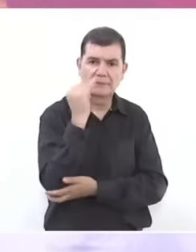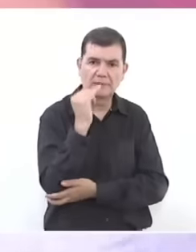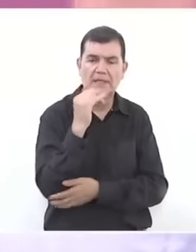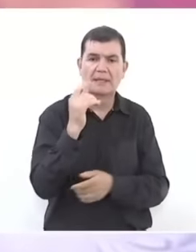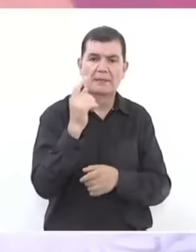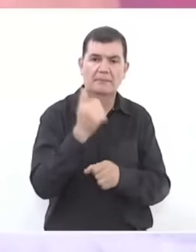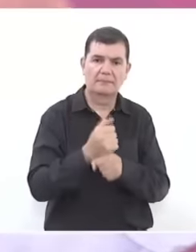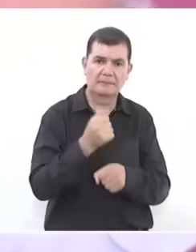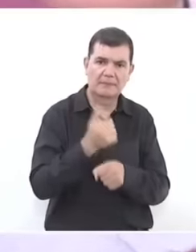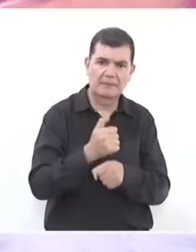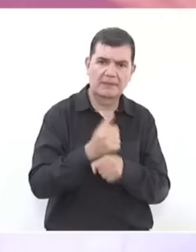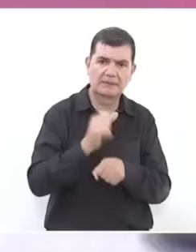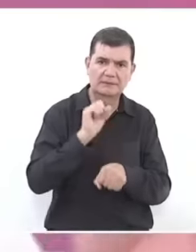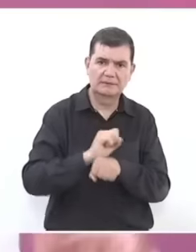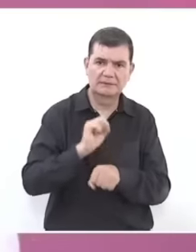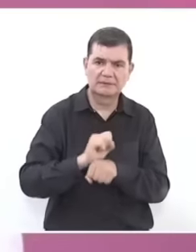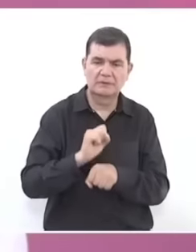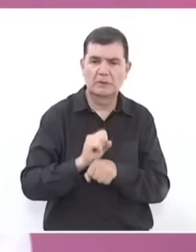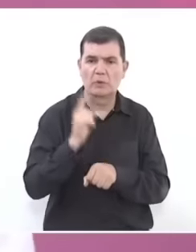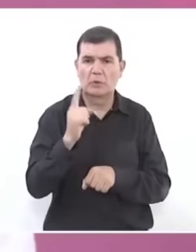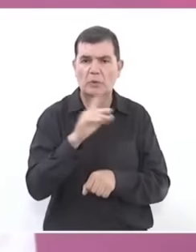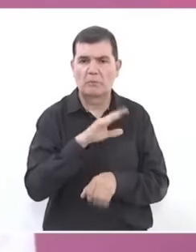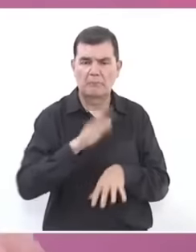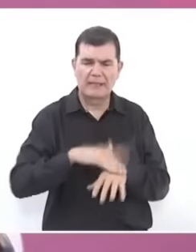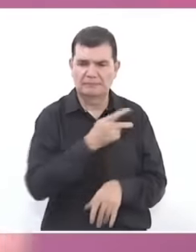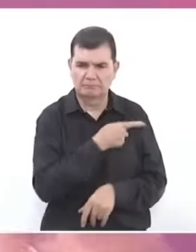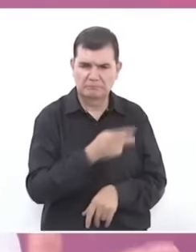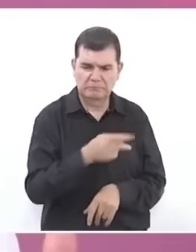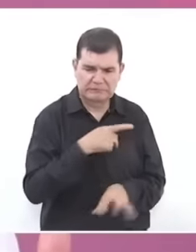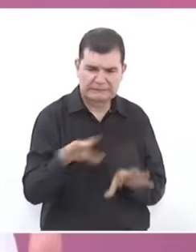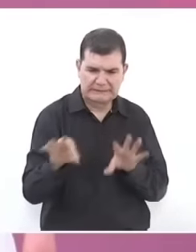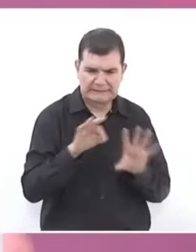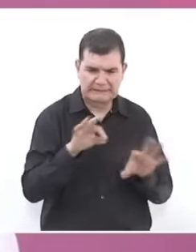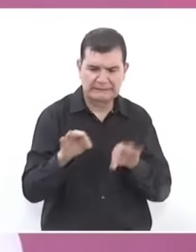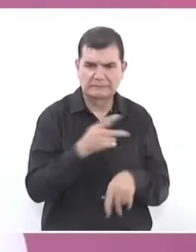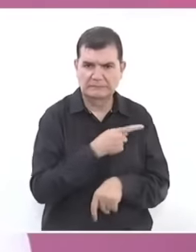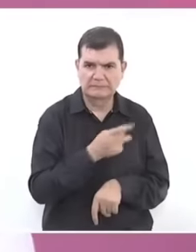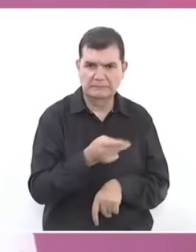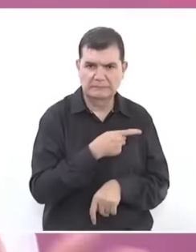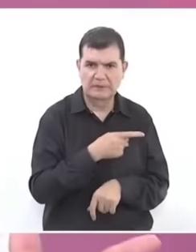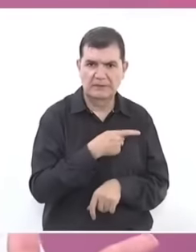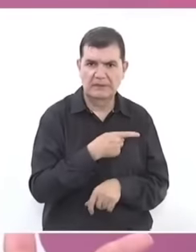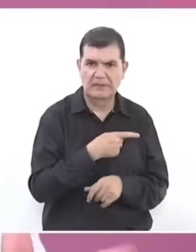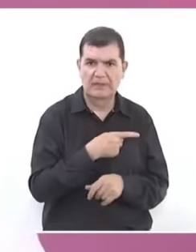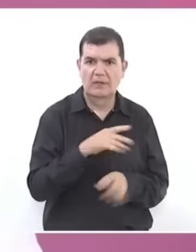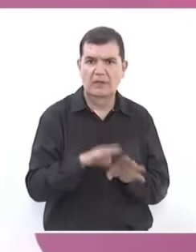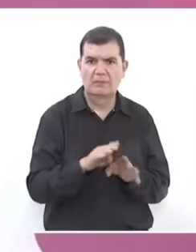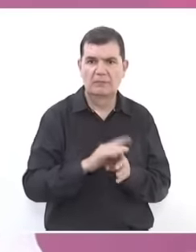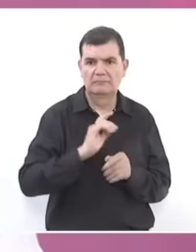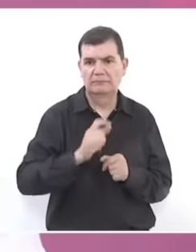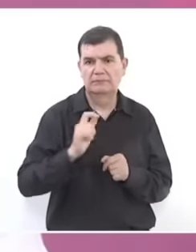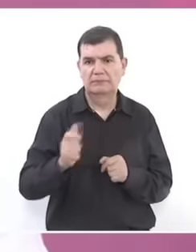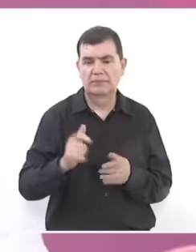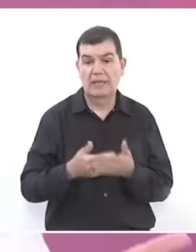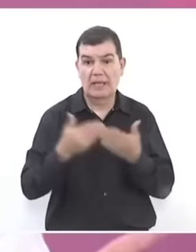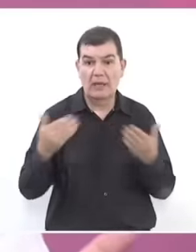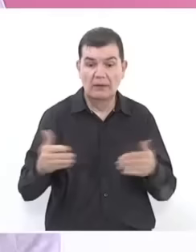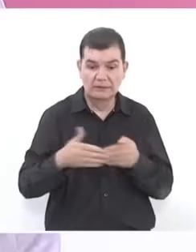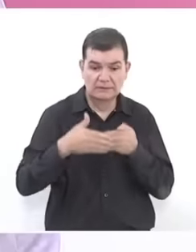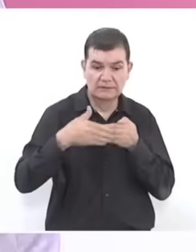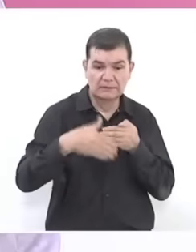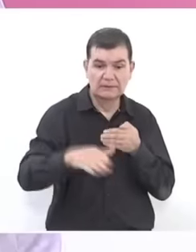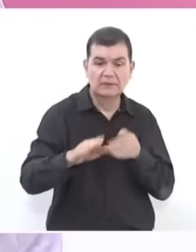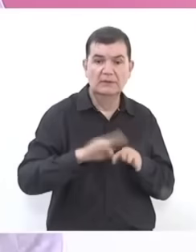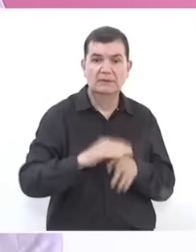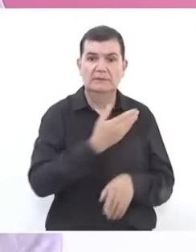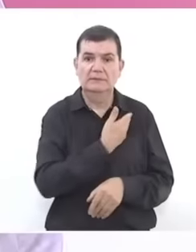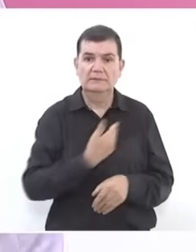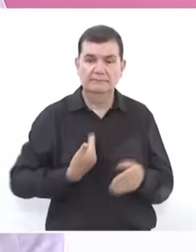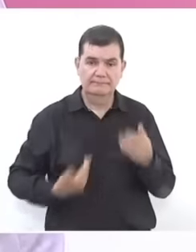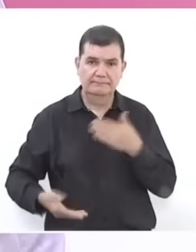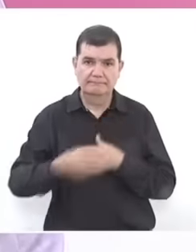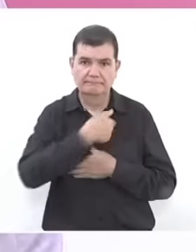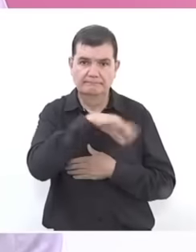only For the poorest, there are these scholarships, but now the president has decided